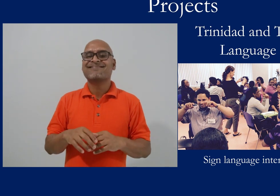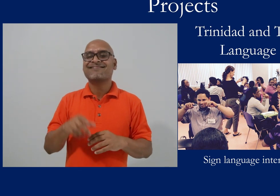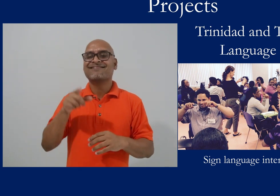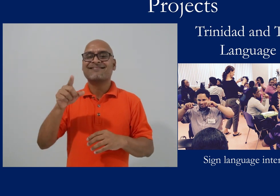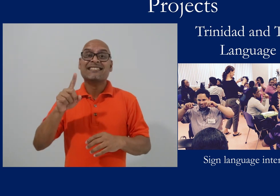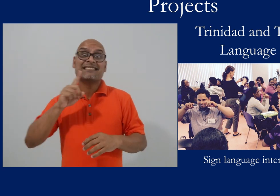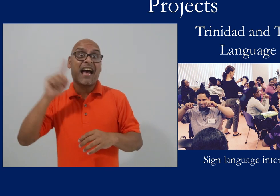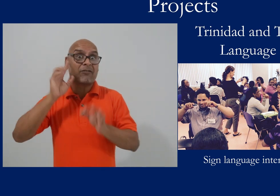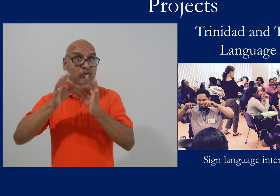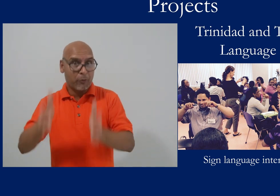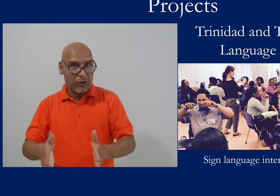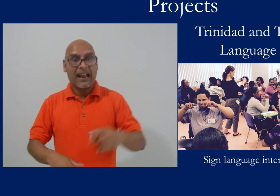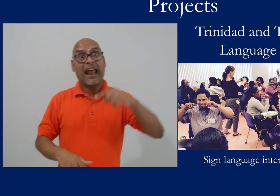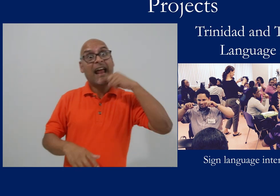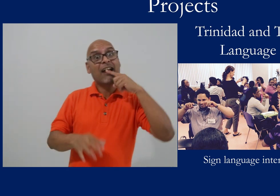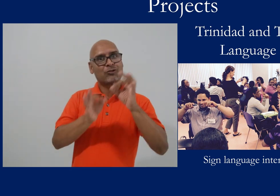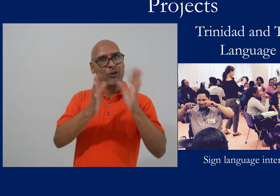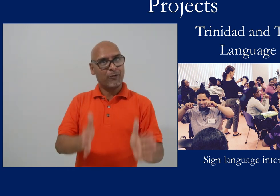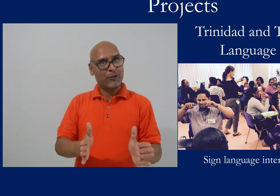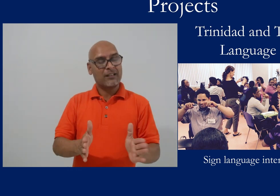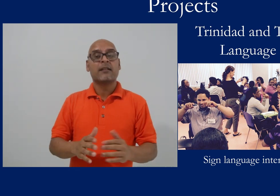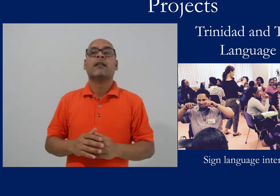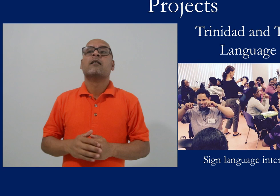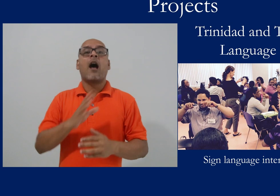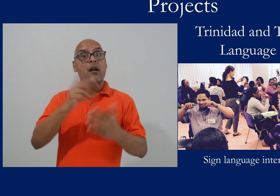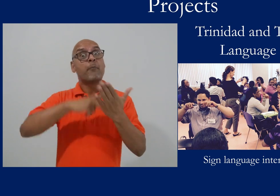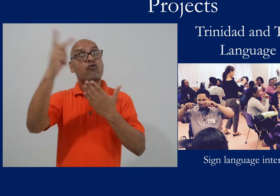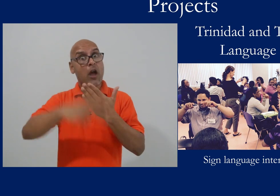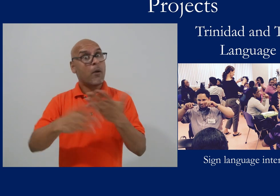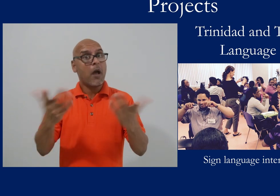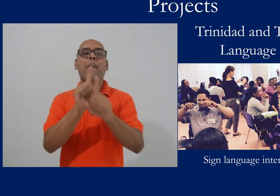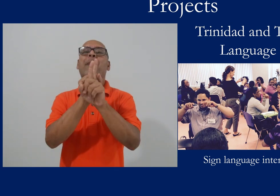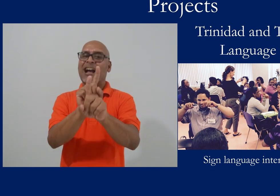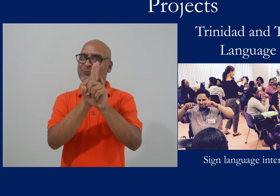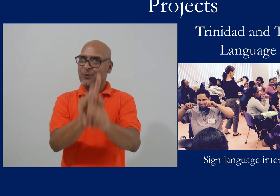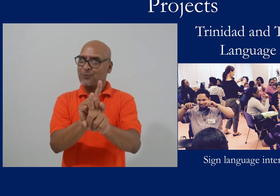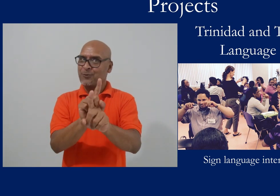again -- that includes hearing interpreters and deaf interpreters -- and a mentoring programme.